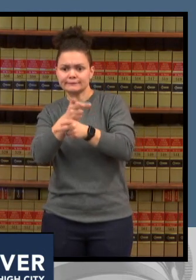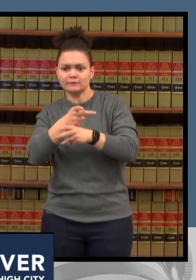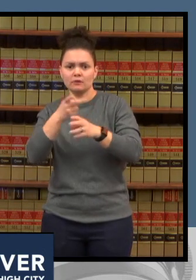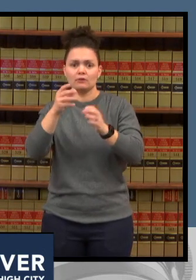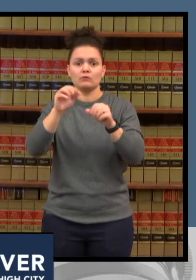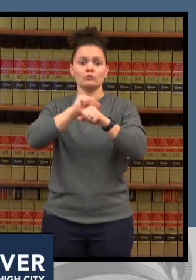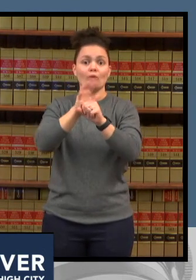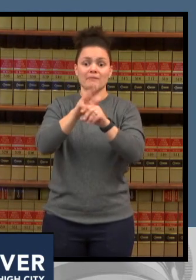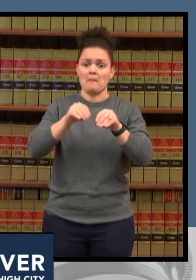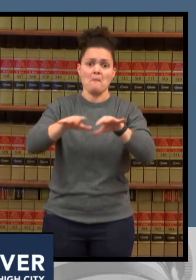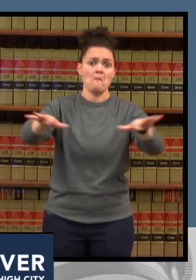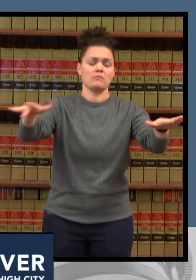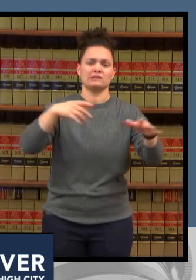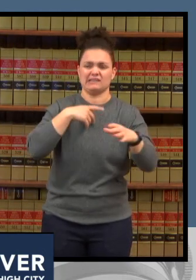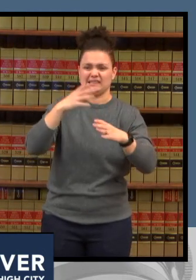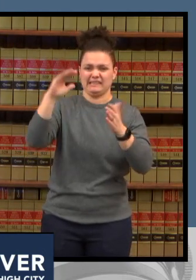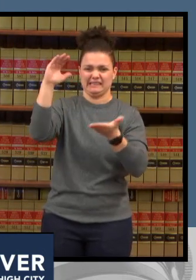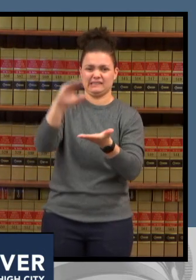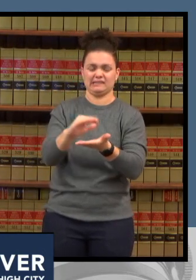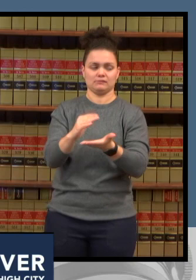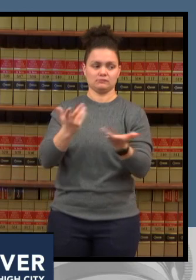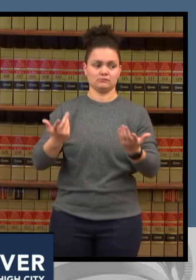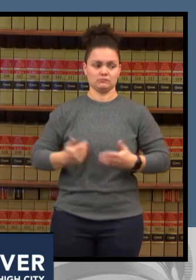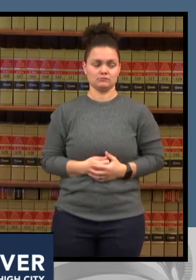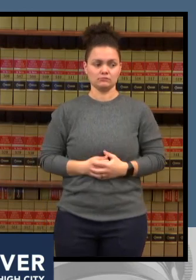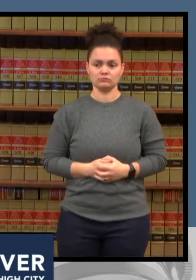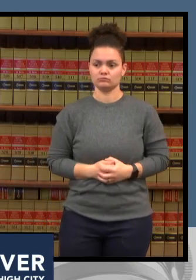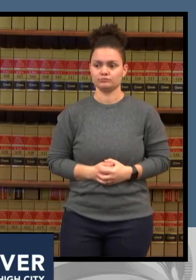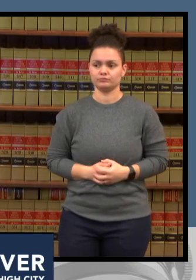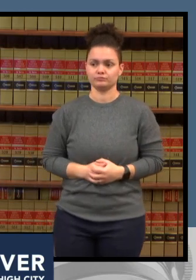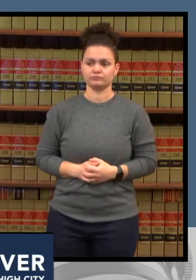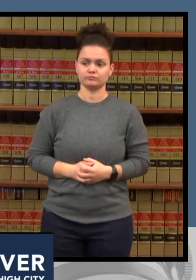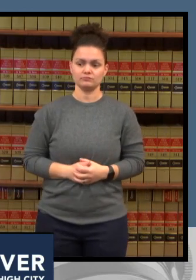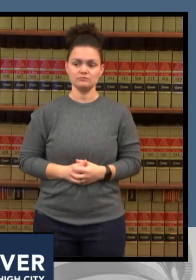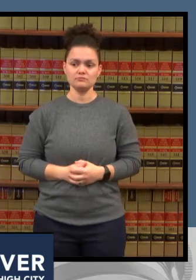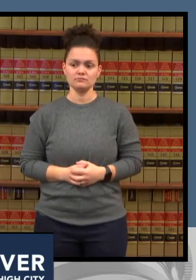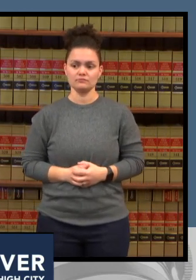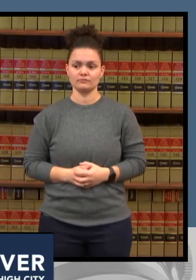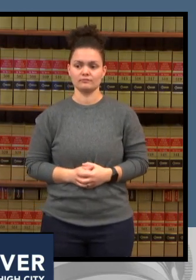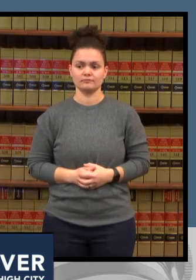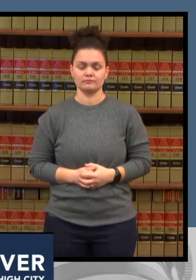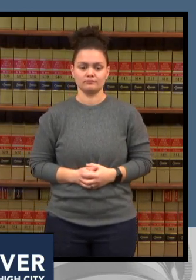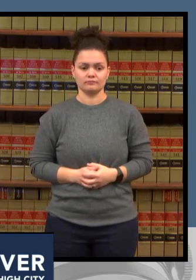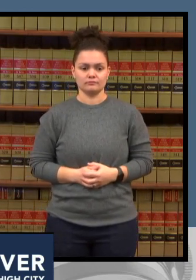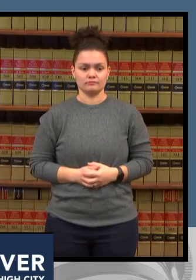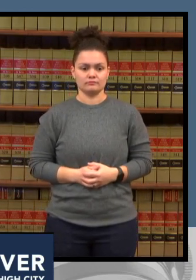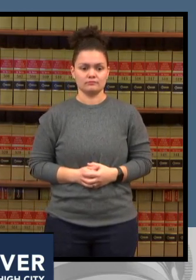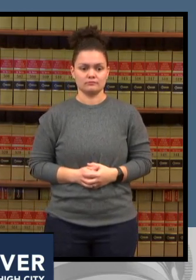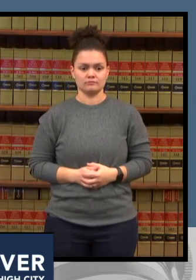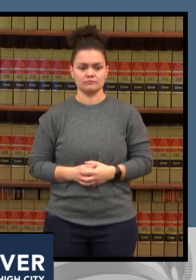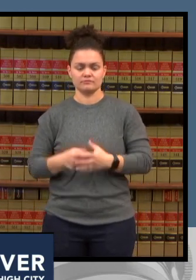thank you dr brumbaugh theresa i might i might share one additional comment and again i just got